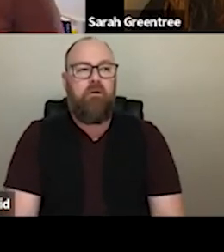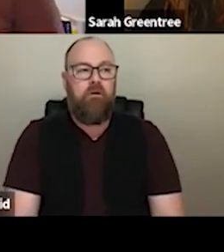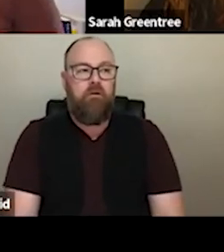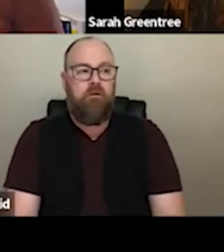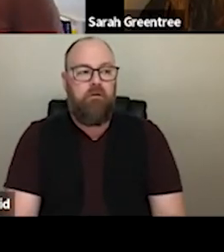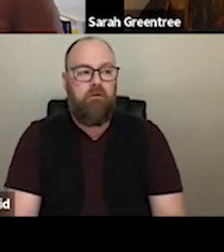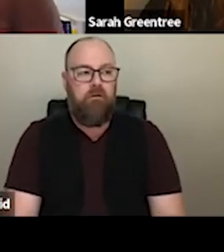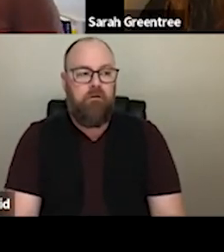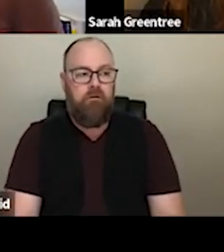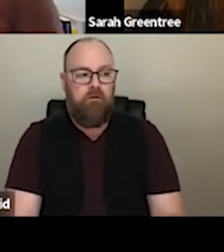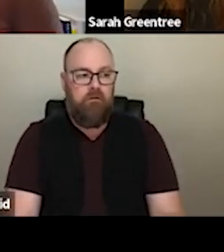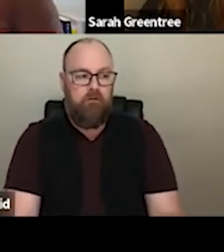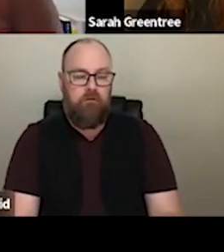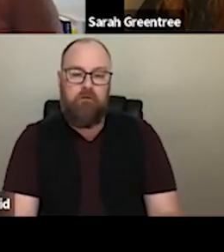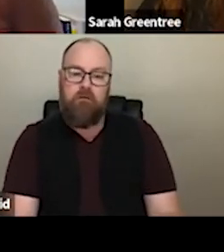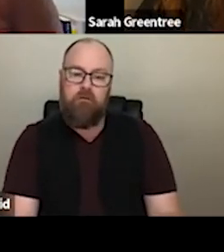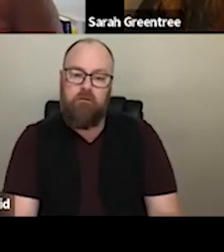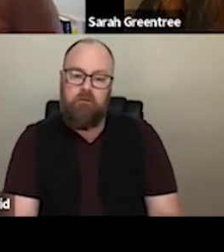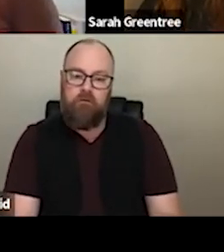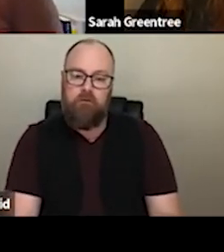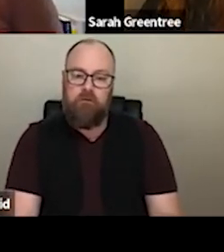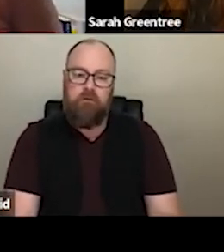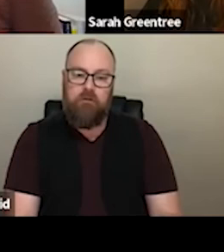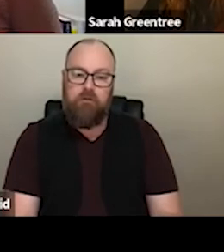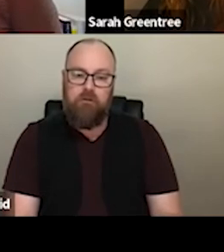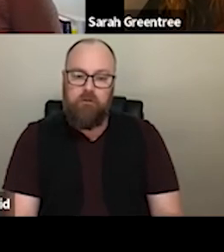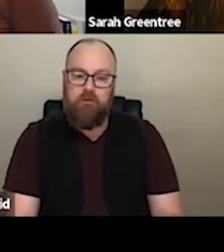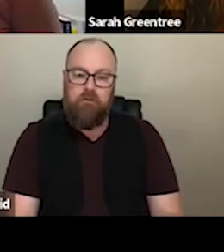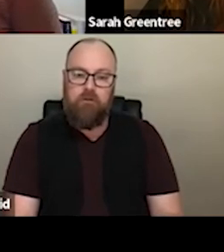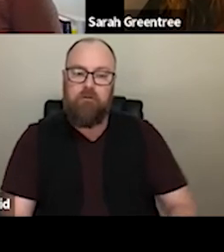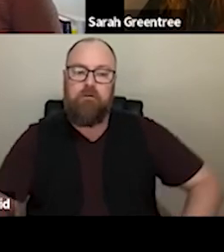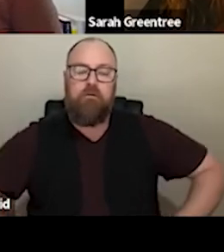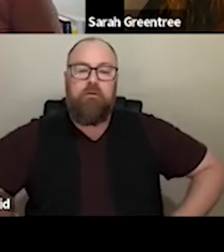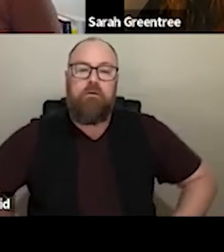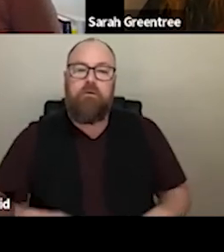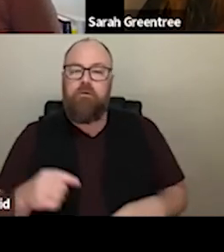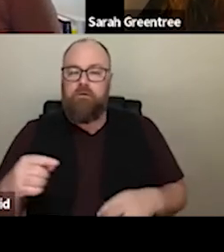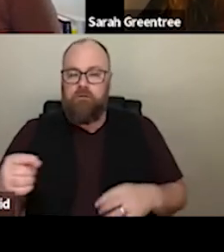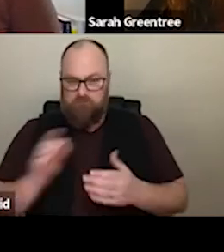I had a question about multi-parts, which I think we have probably covered. EOI process. Hila had a question about multi-arts, which I think we have probably